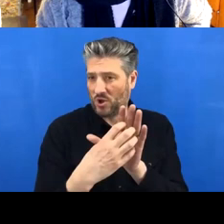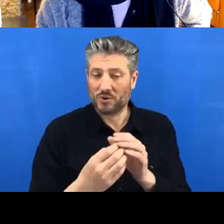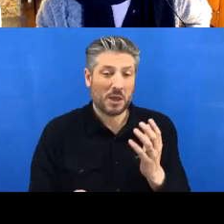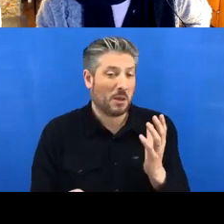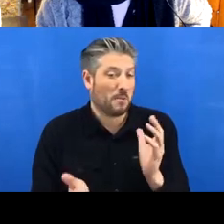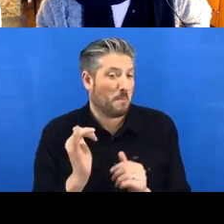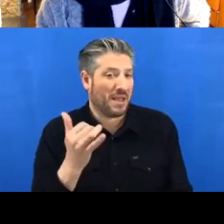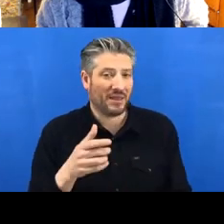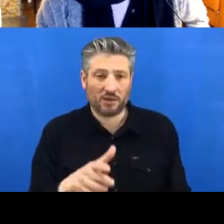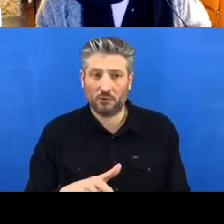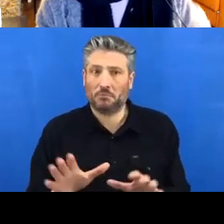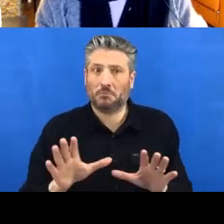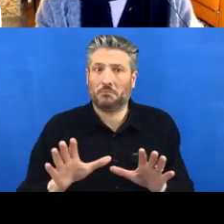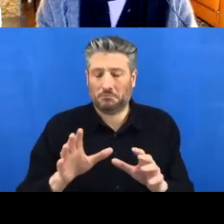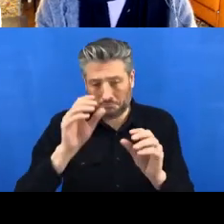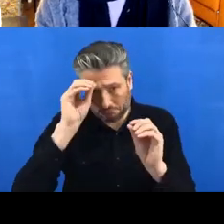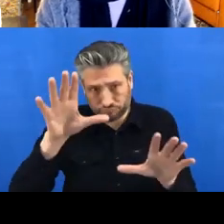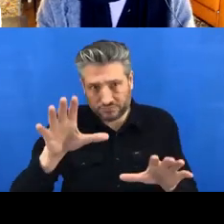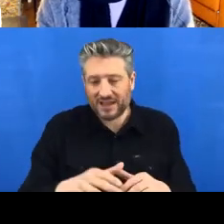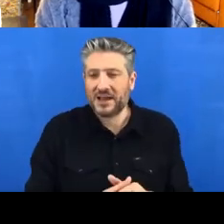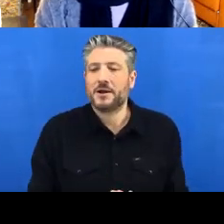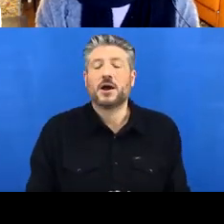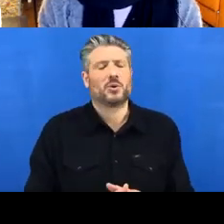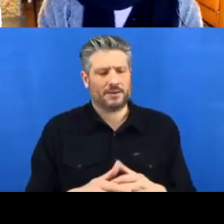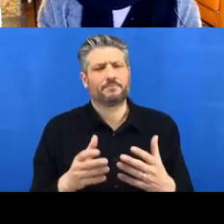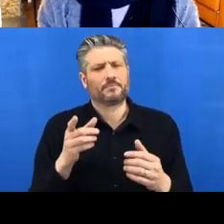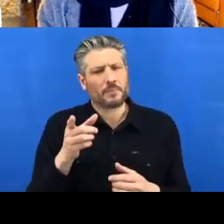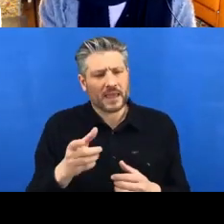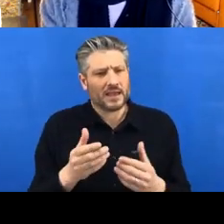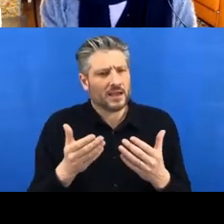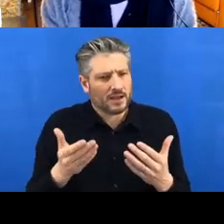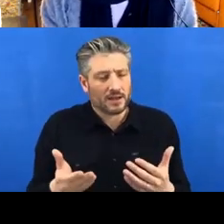we're going to use forks to collaborate. And these are the steps.